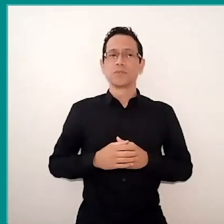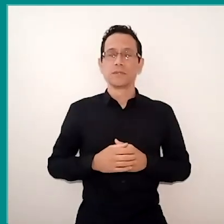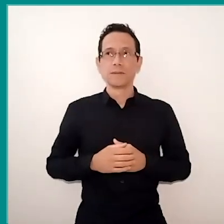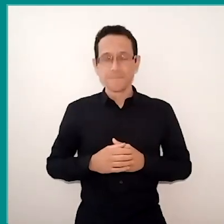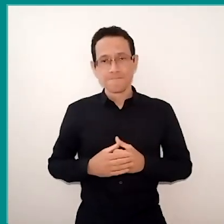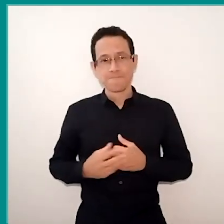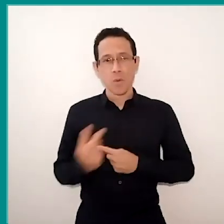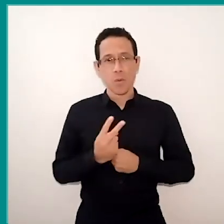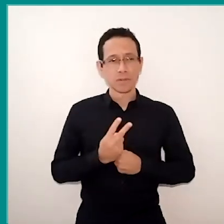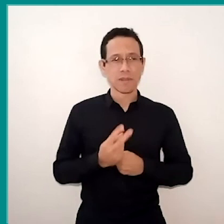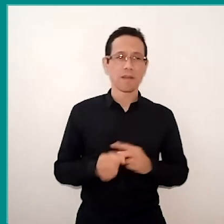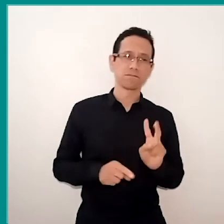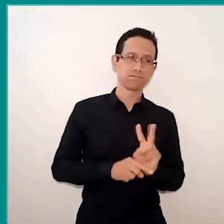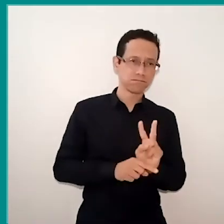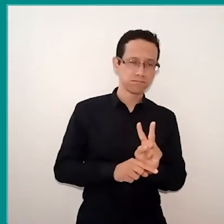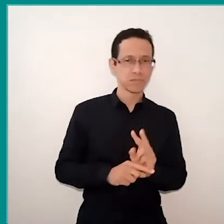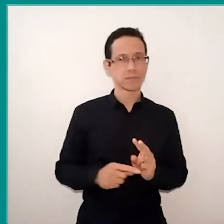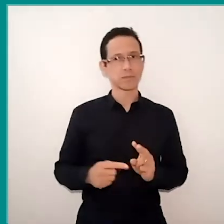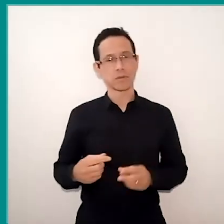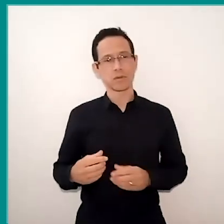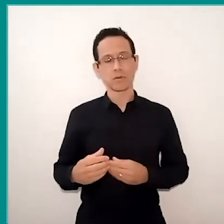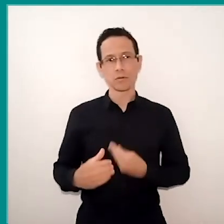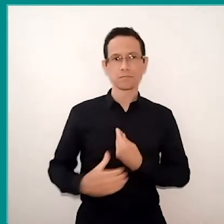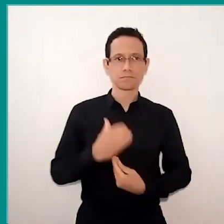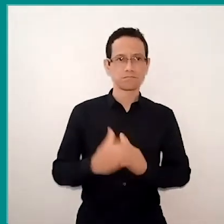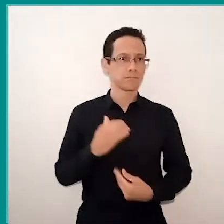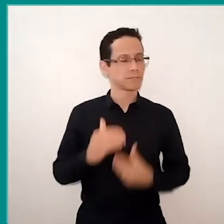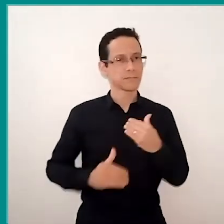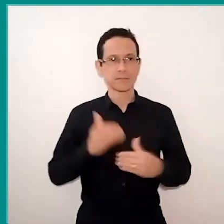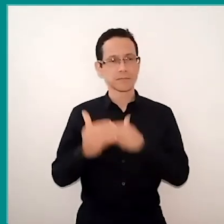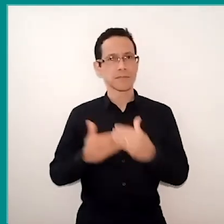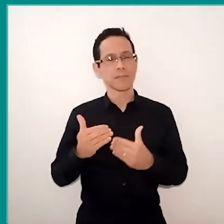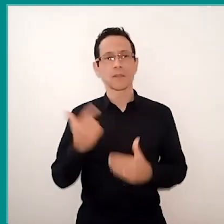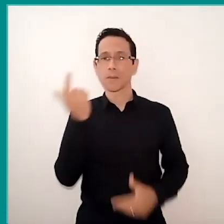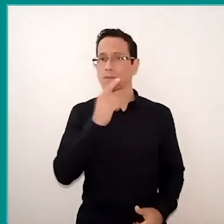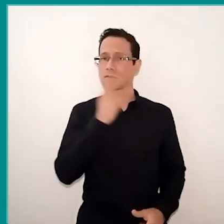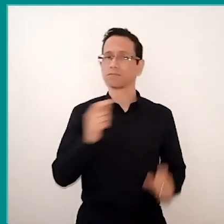or better to guide ourselves to it. So, too, at the same time that we open these spaces